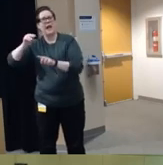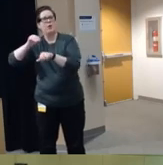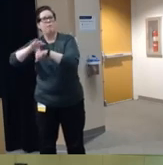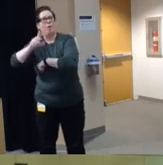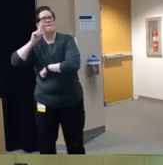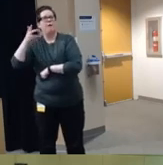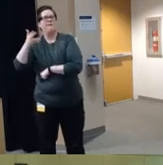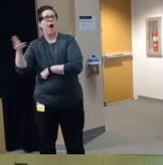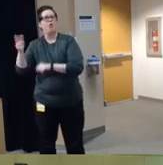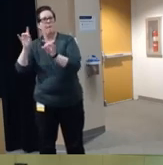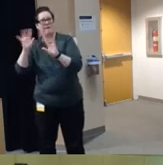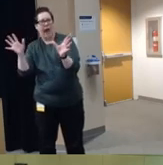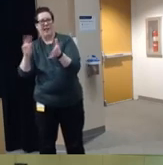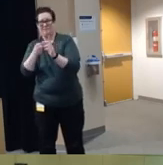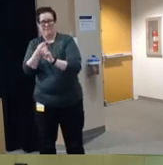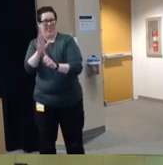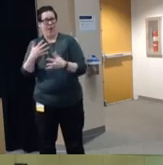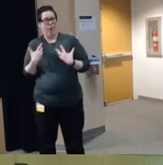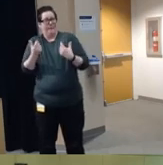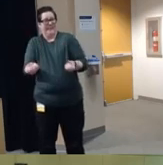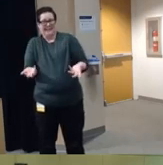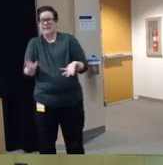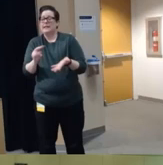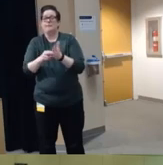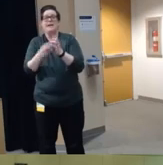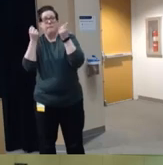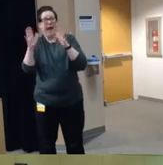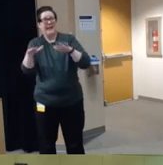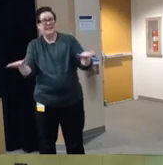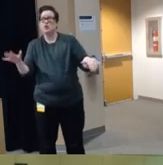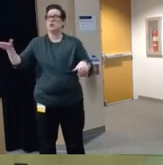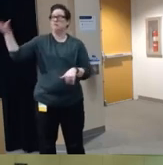um on the well-being of children so you have a lot of children in the country who um May not